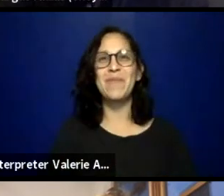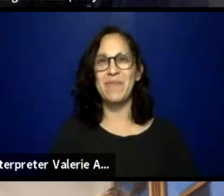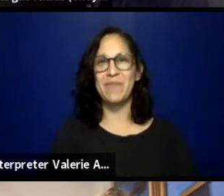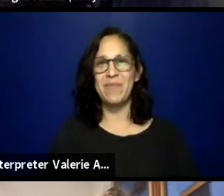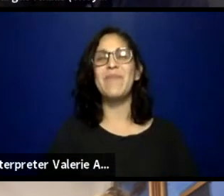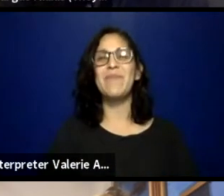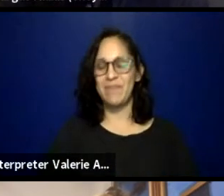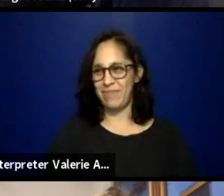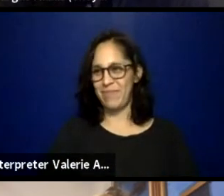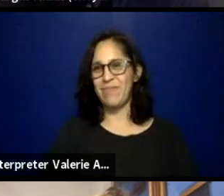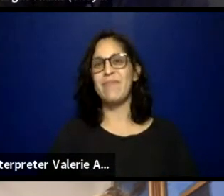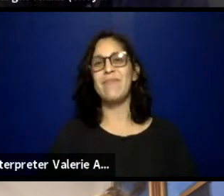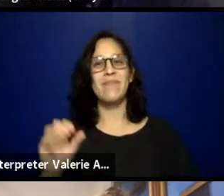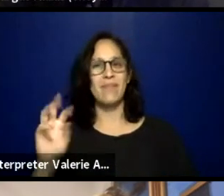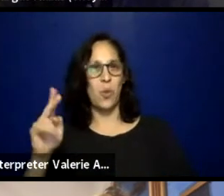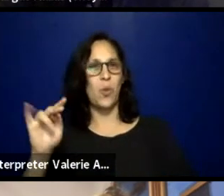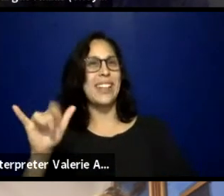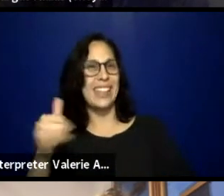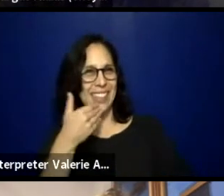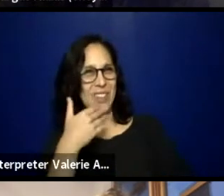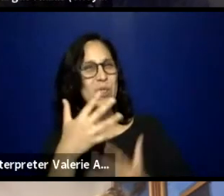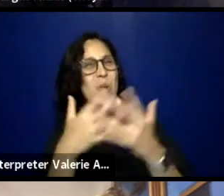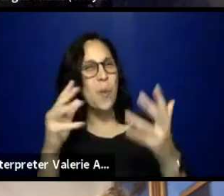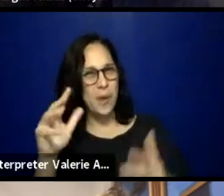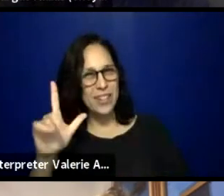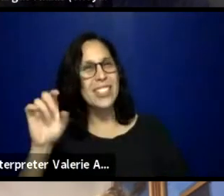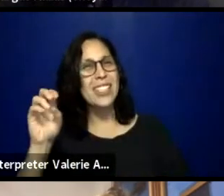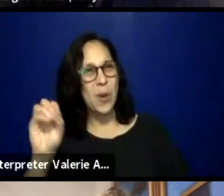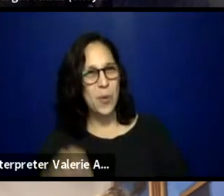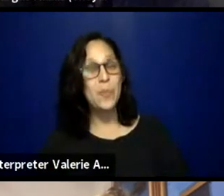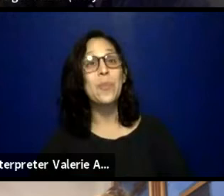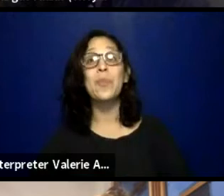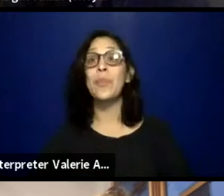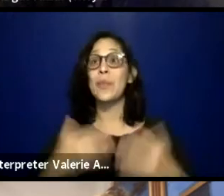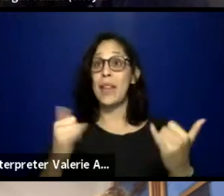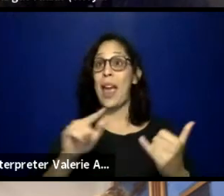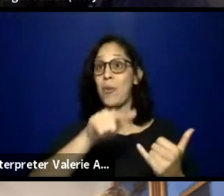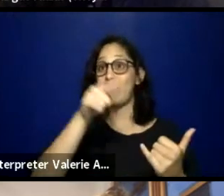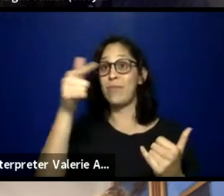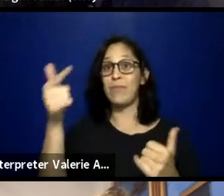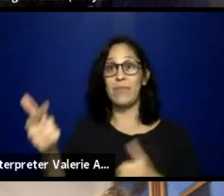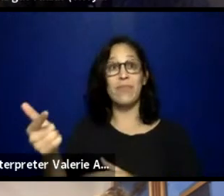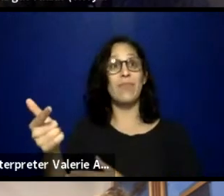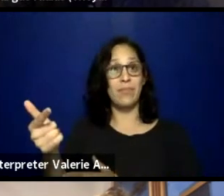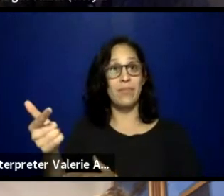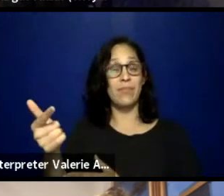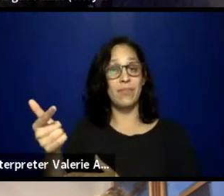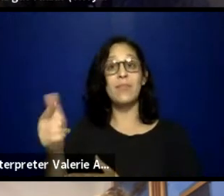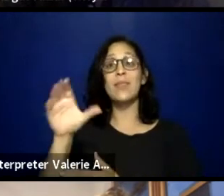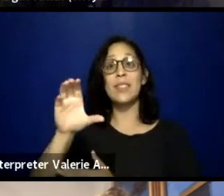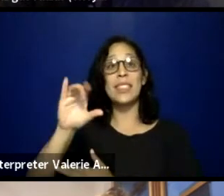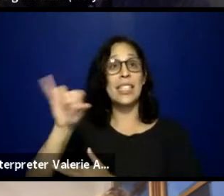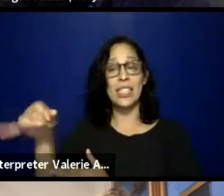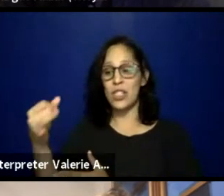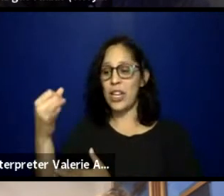Beautiful. Thank you so much, Leo. Let's move on onto CJ Ochoco